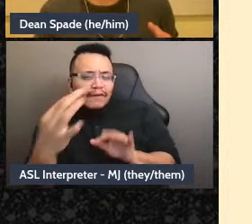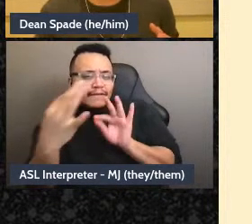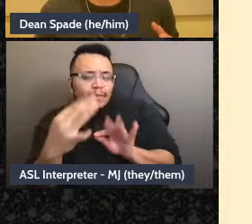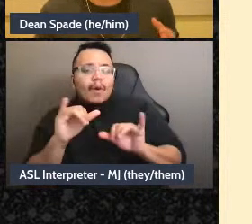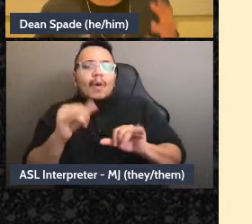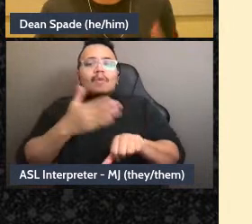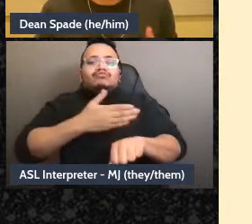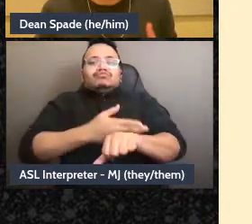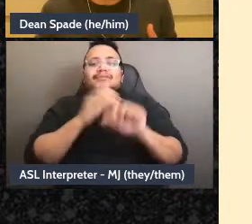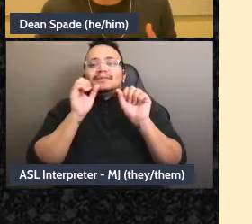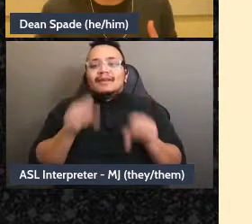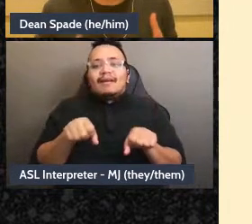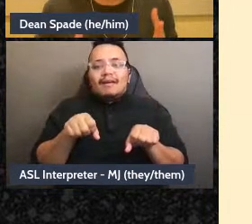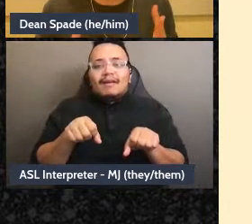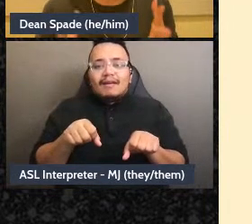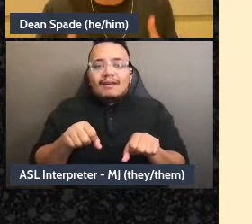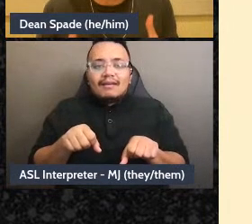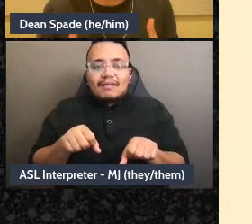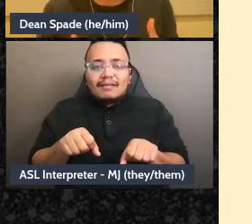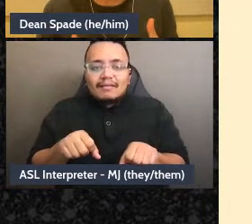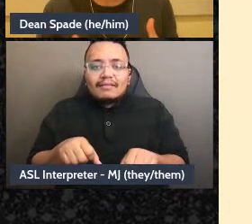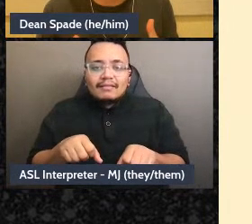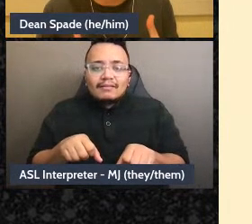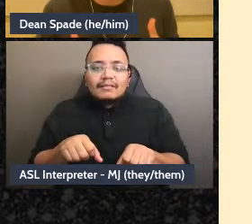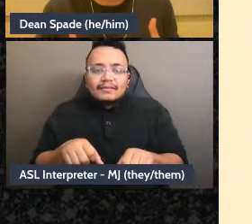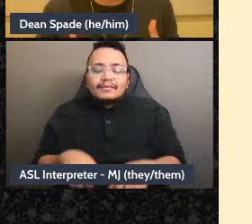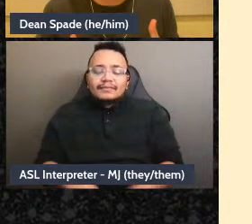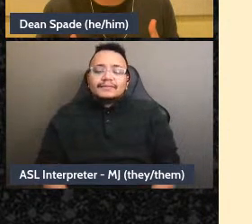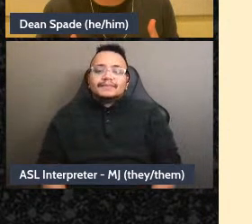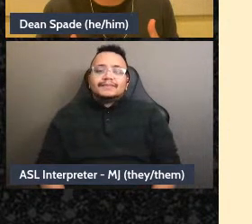it and I want to get Dean's idea through and I want to steamroll anyone who disagrees with